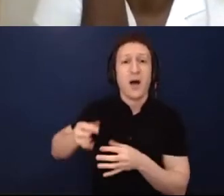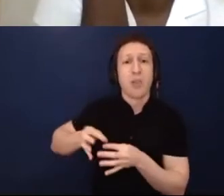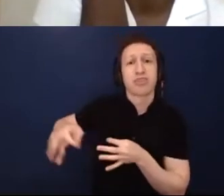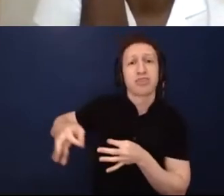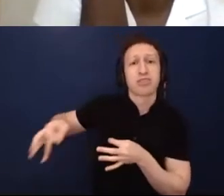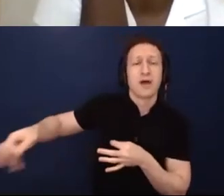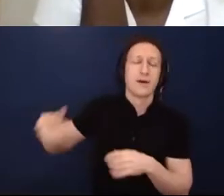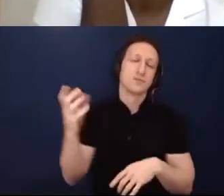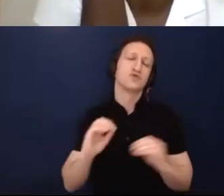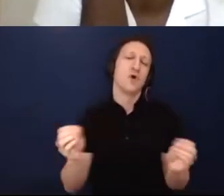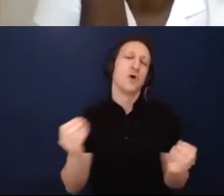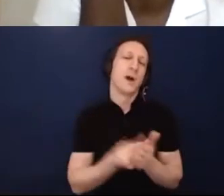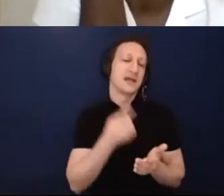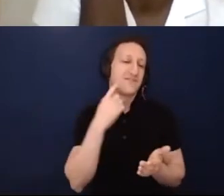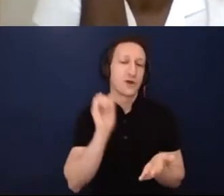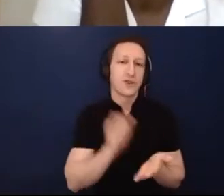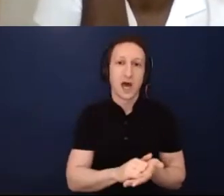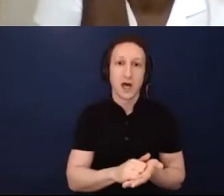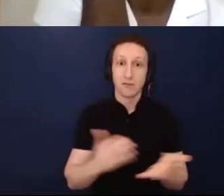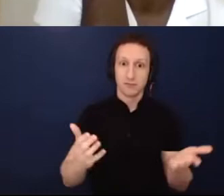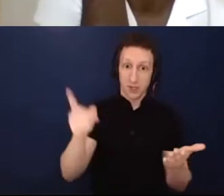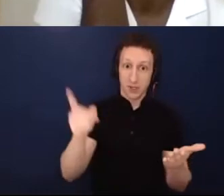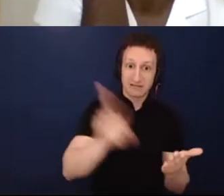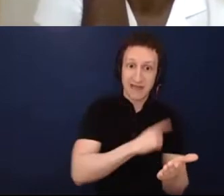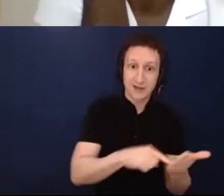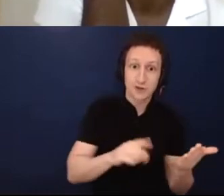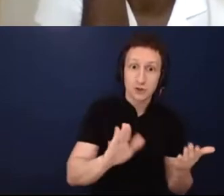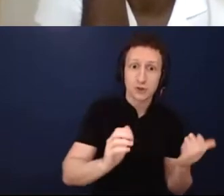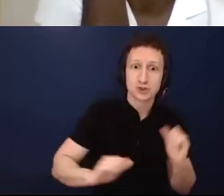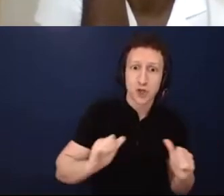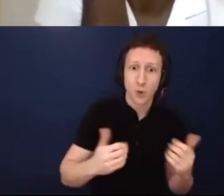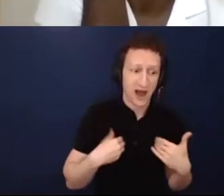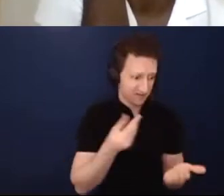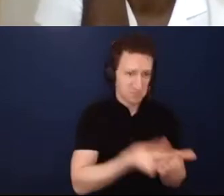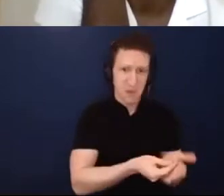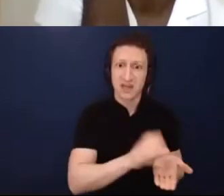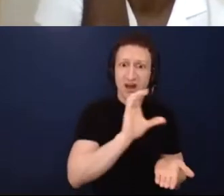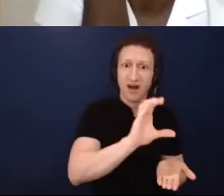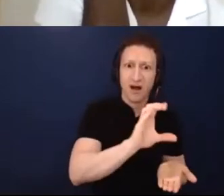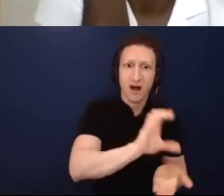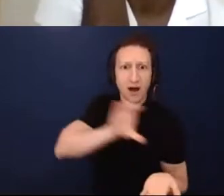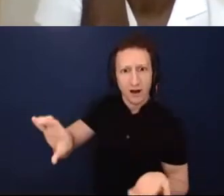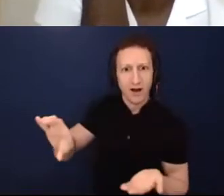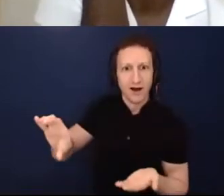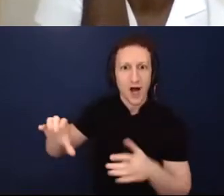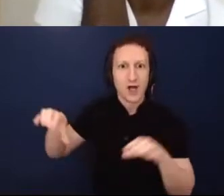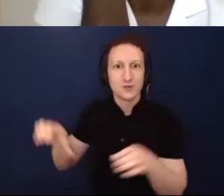or we don't have the budget category, build it."